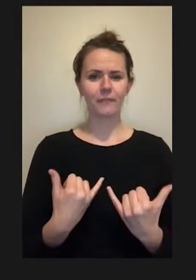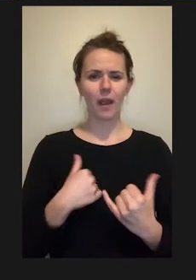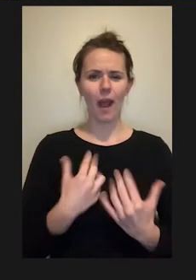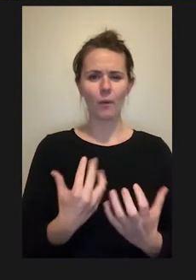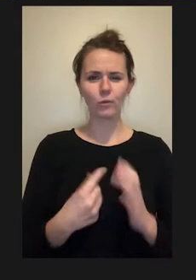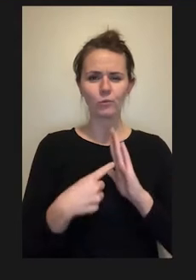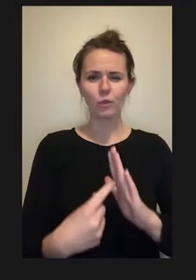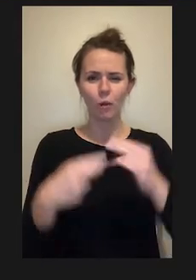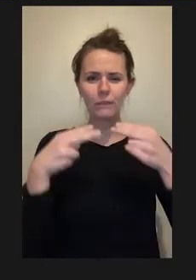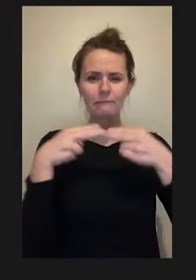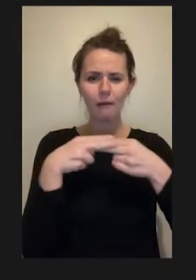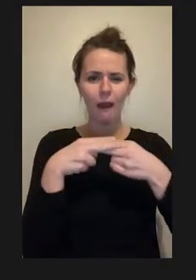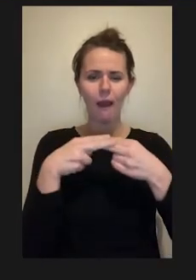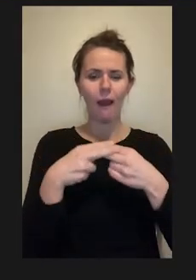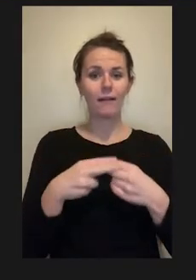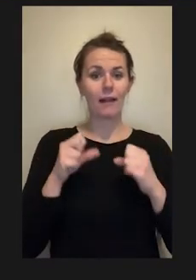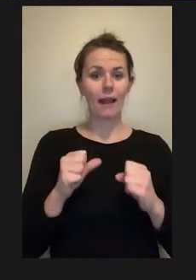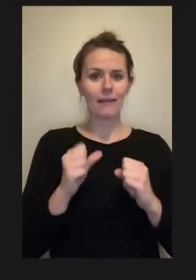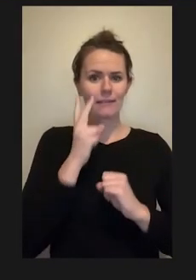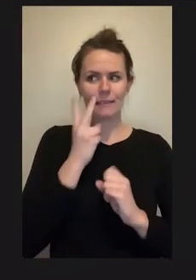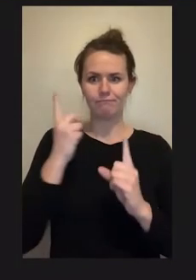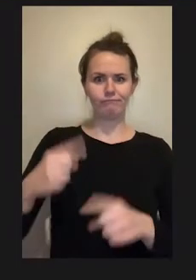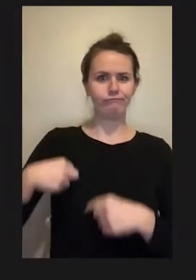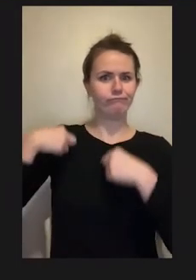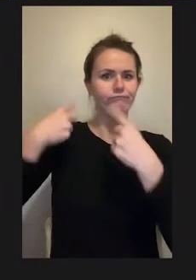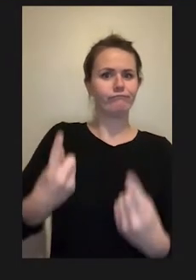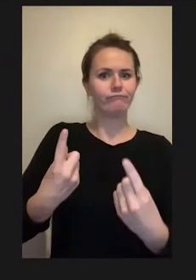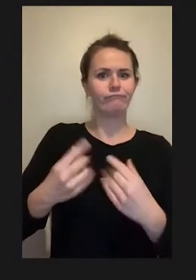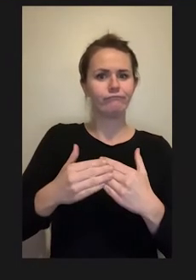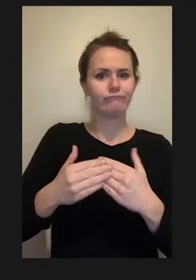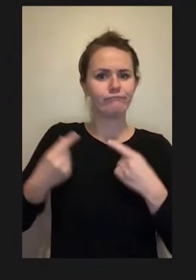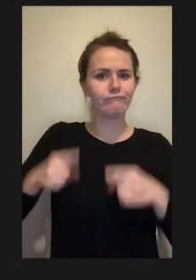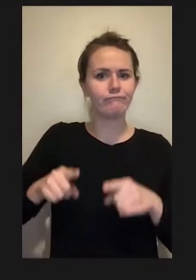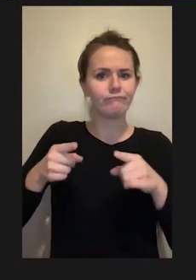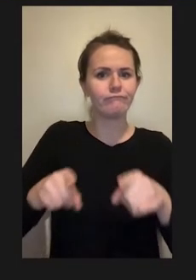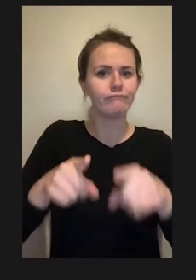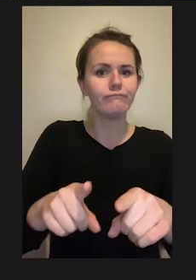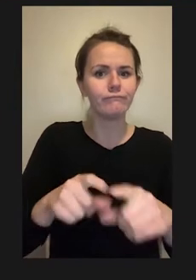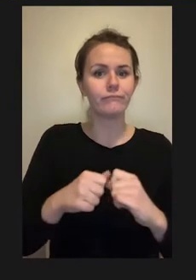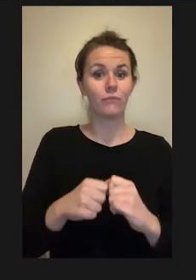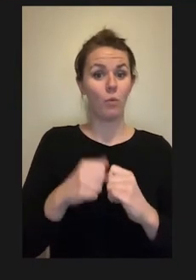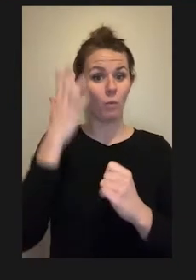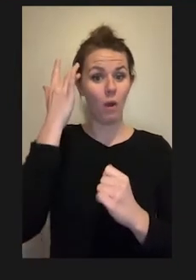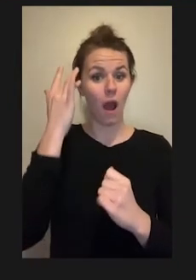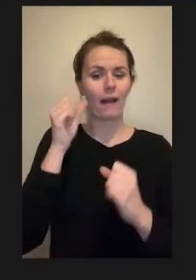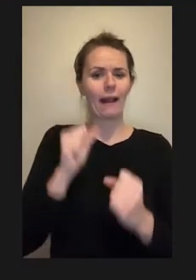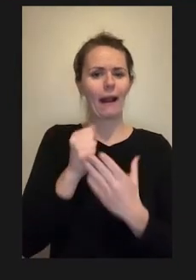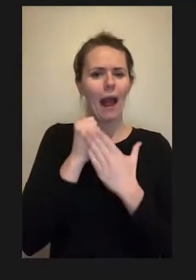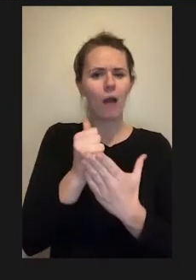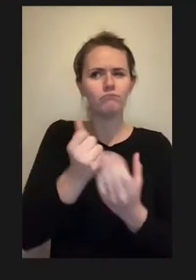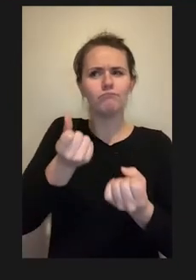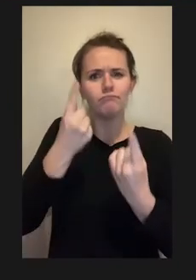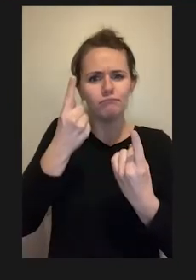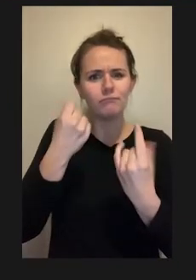shows us where we've been and kind of help us propel prepare ourselves to where we'd like to be.